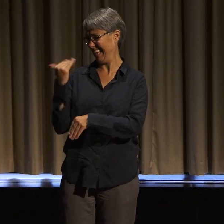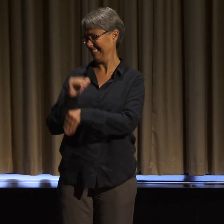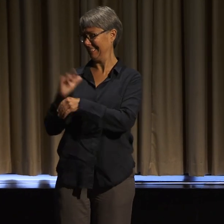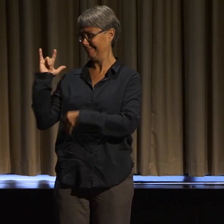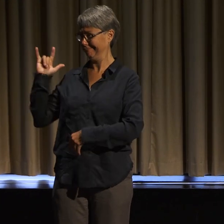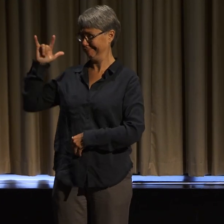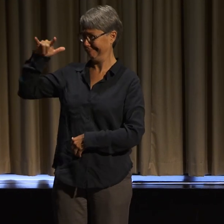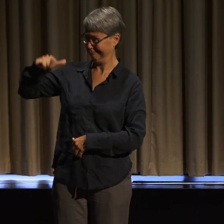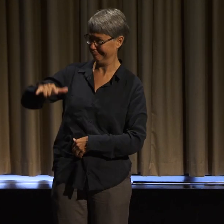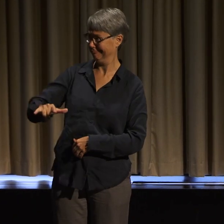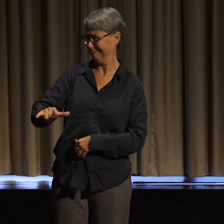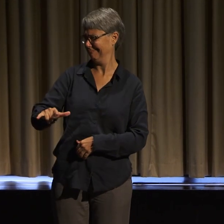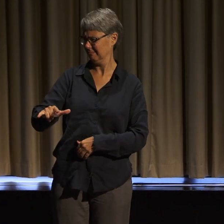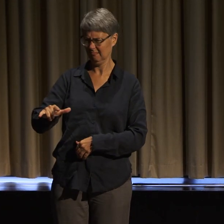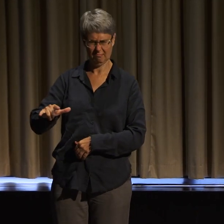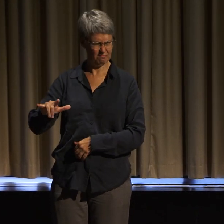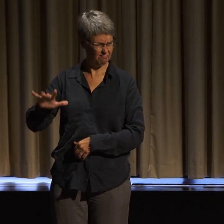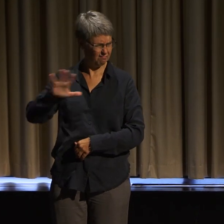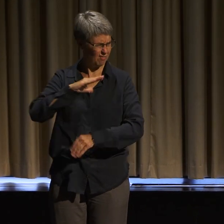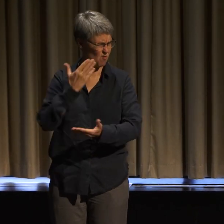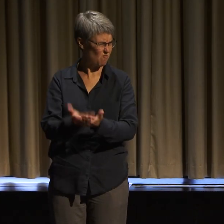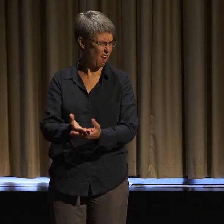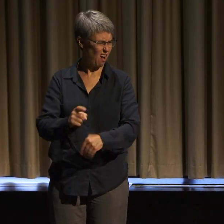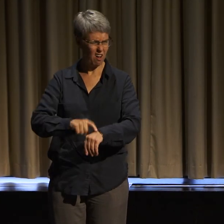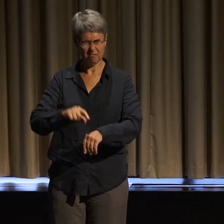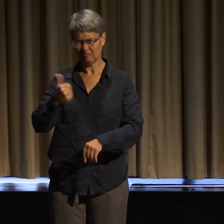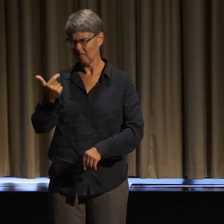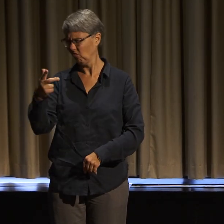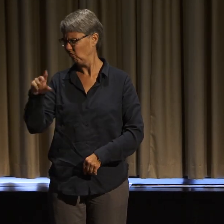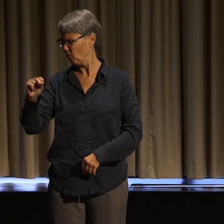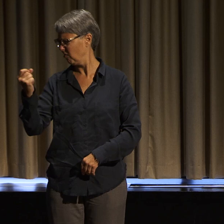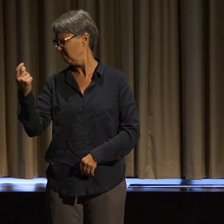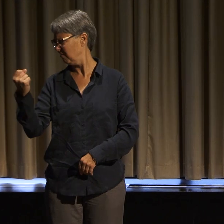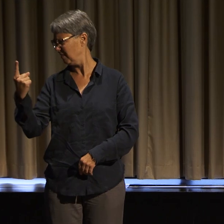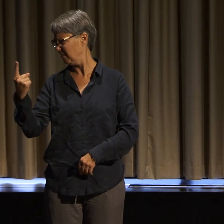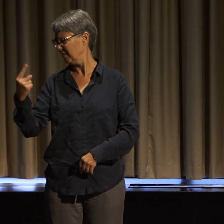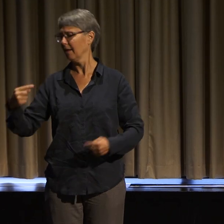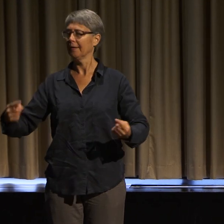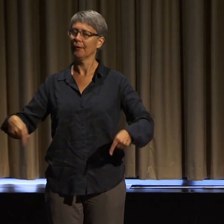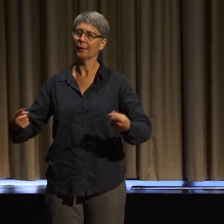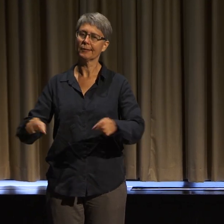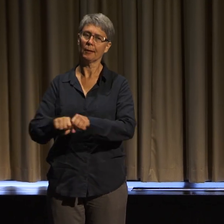we got in here late, I think around 10:30 or 11:00. And, of course, my wheelchair got broken by the airline.